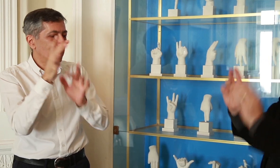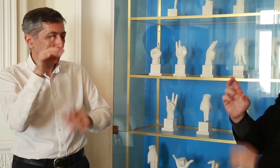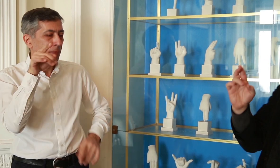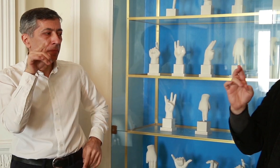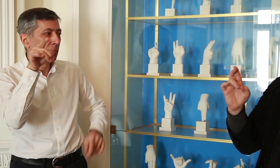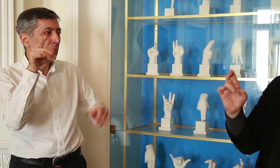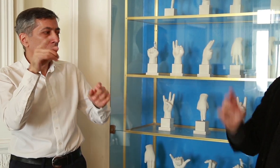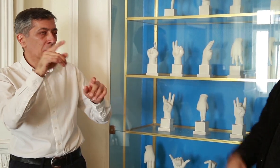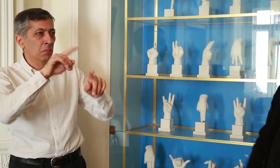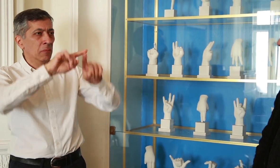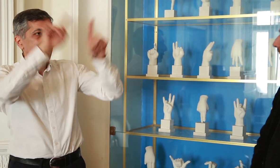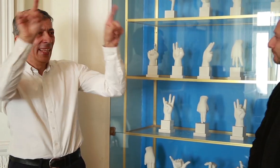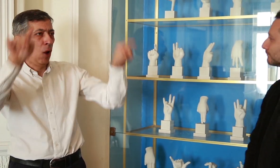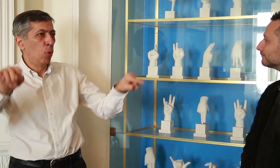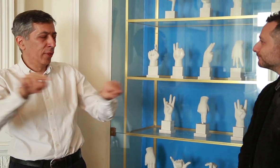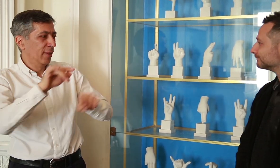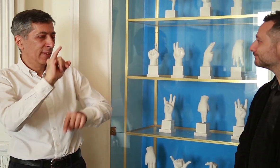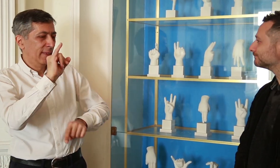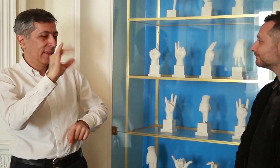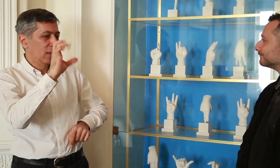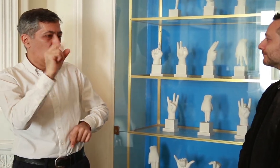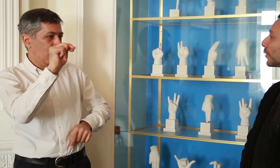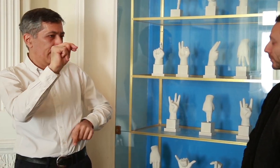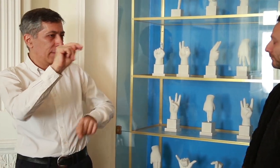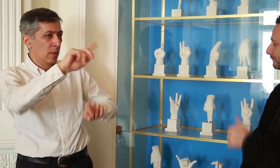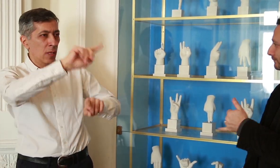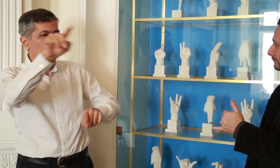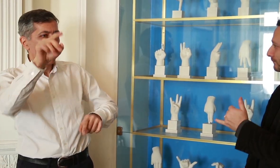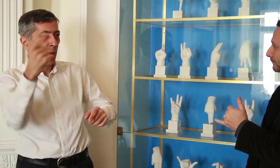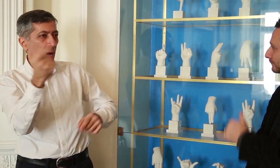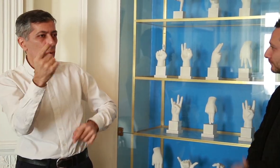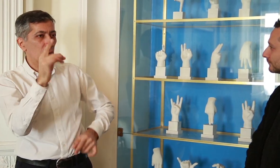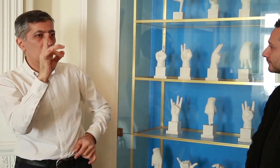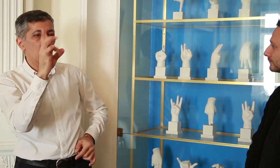Deaf people are focused and hard workers, so